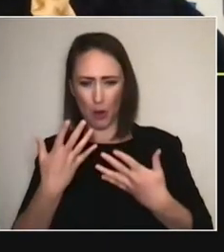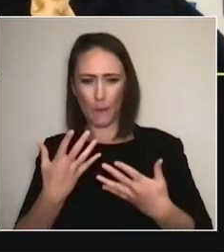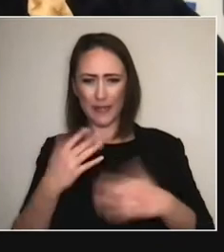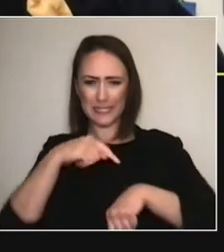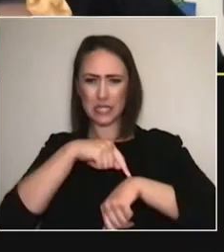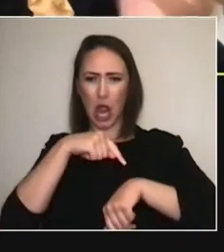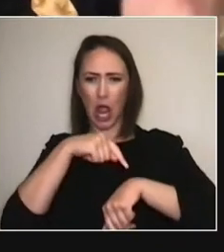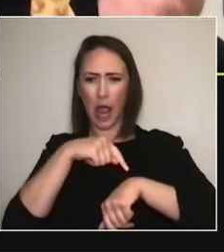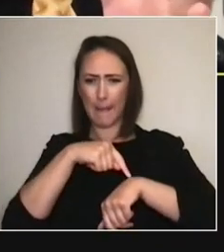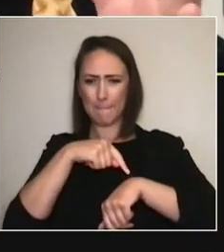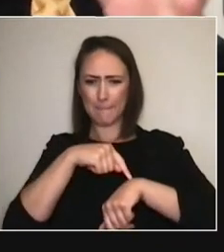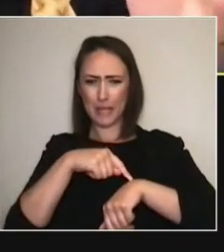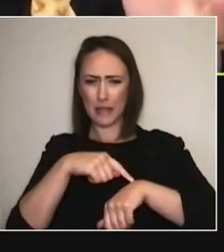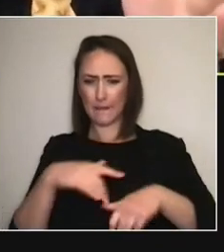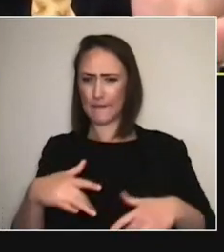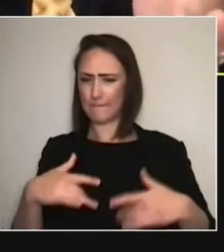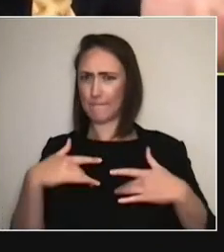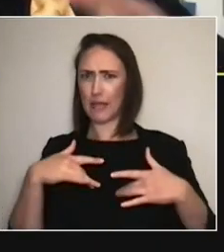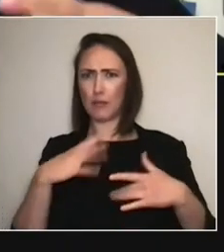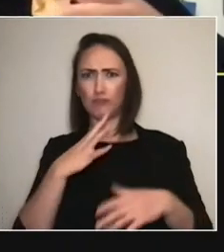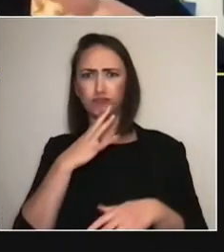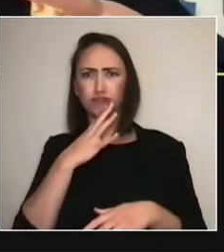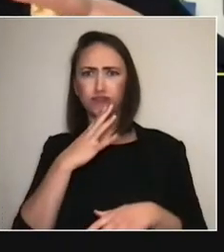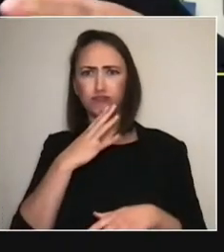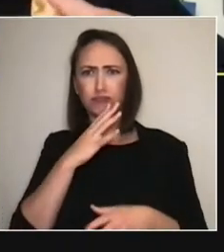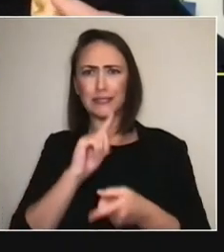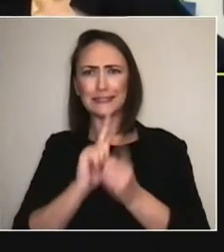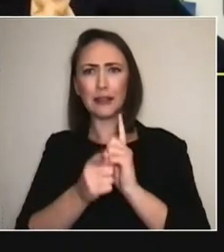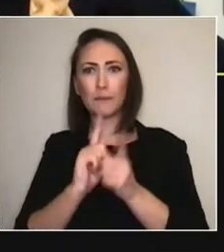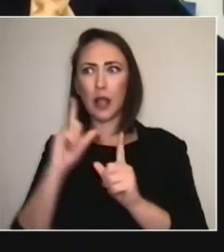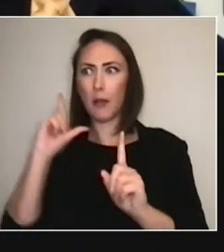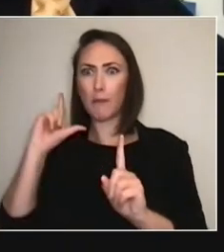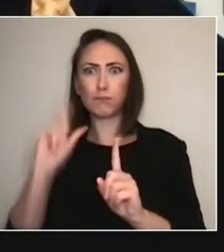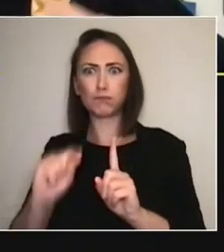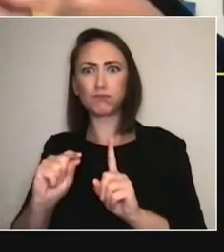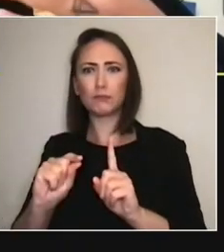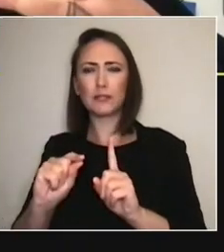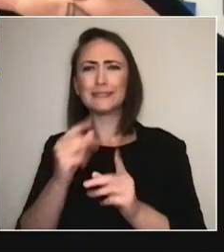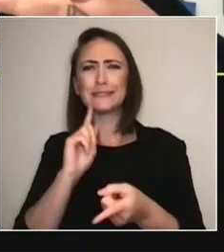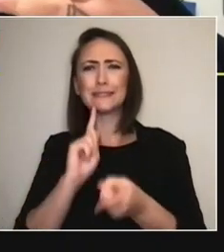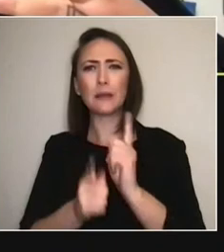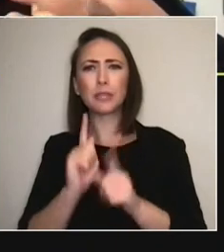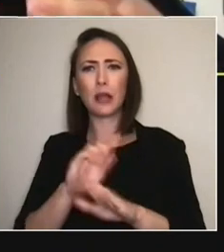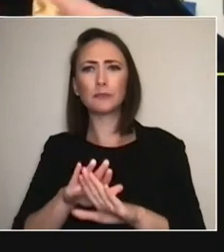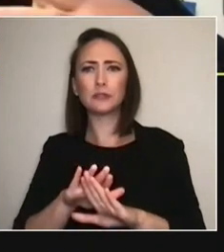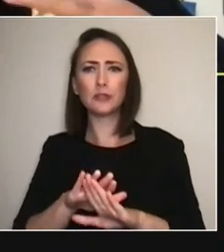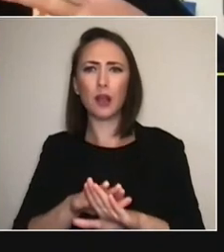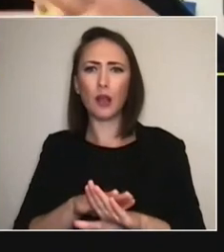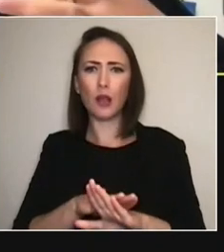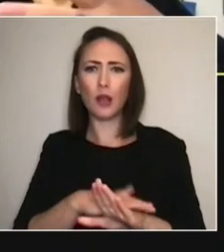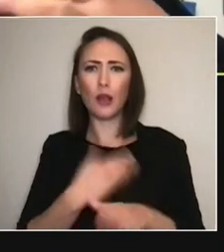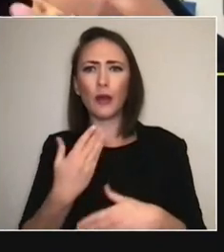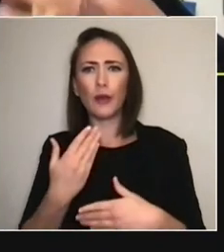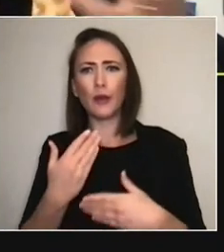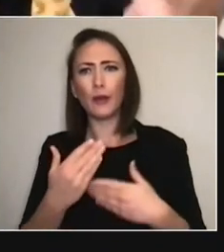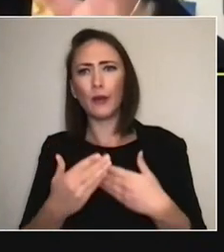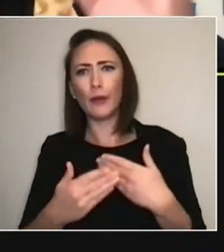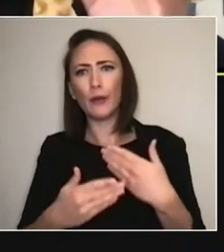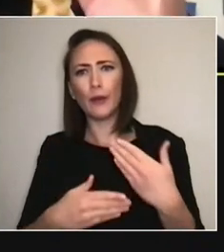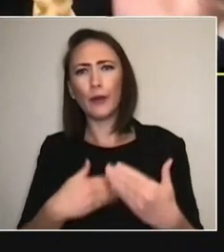It's kind of either going really fast or really slow. And then I think our relationship with it